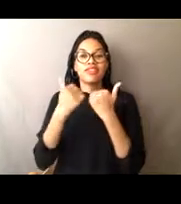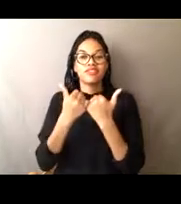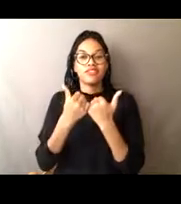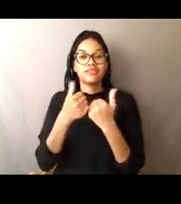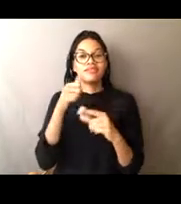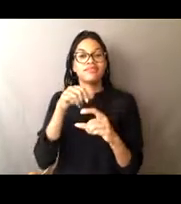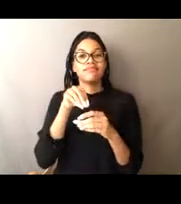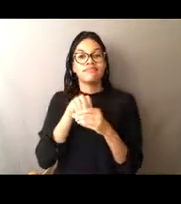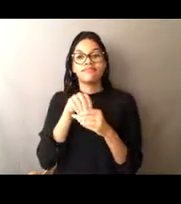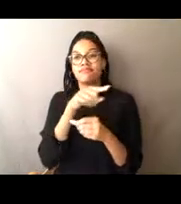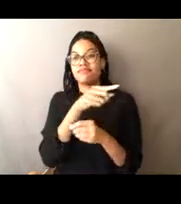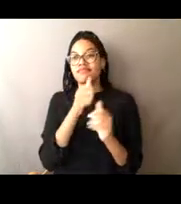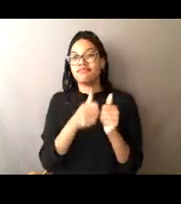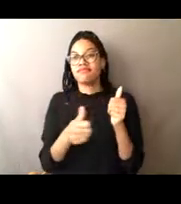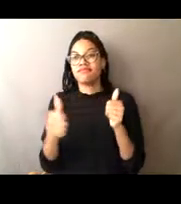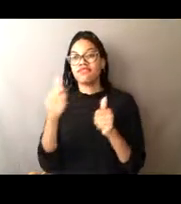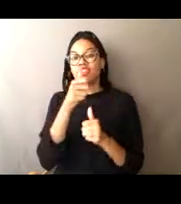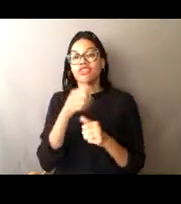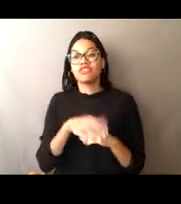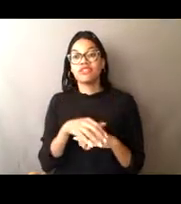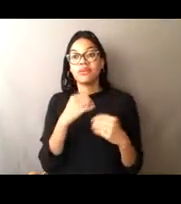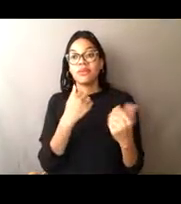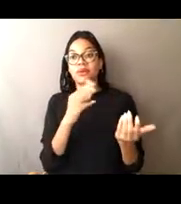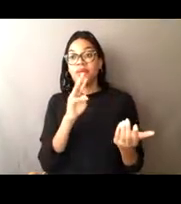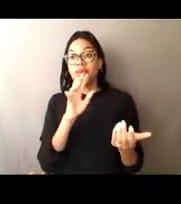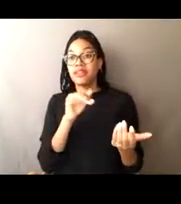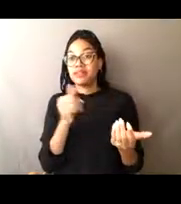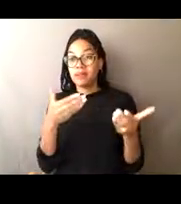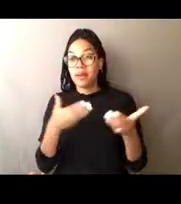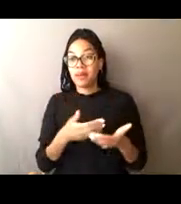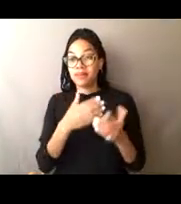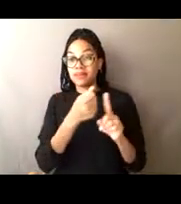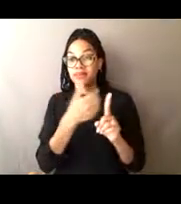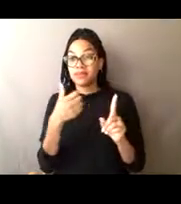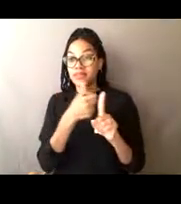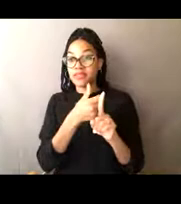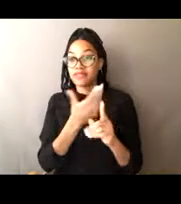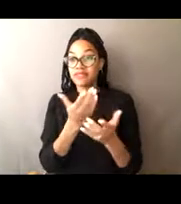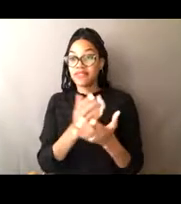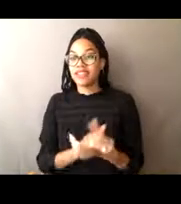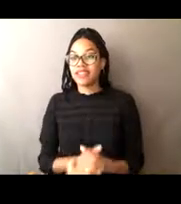that he can tell you about, welcome, Wynn. How's it going?